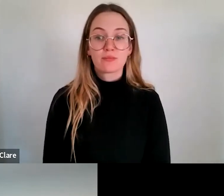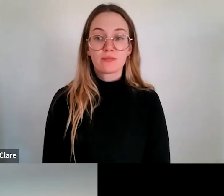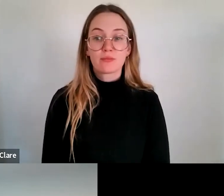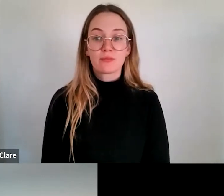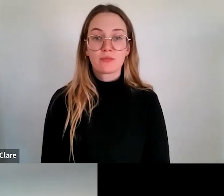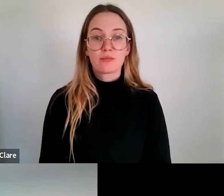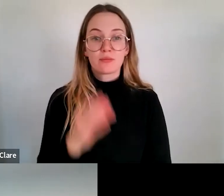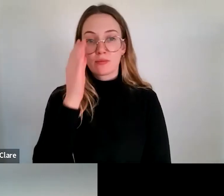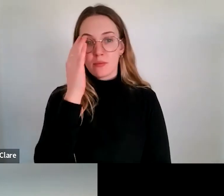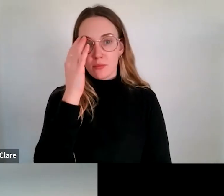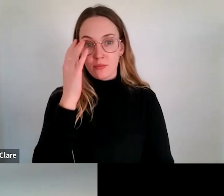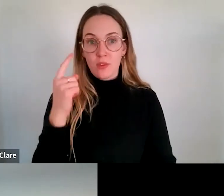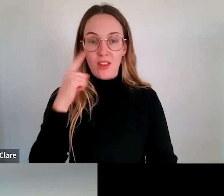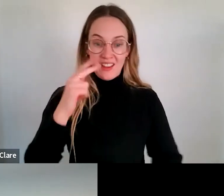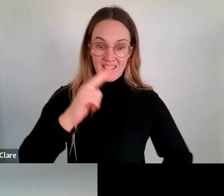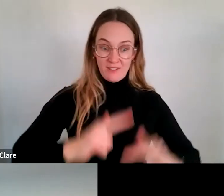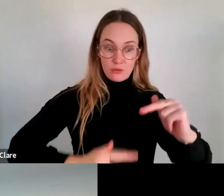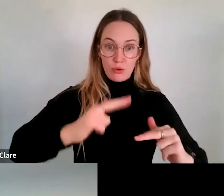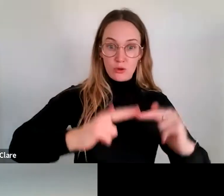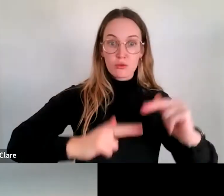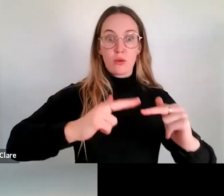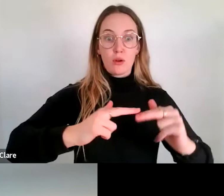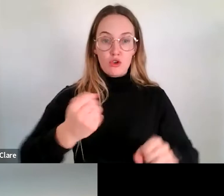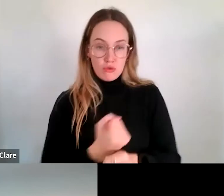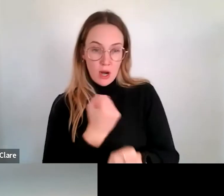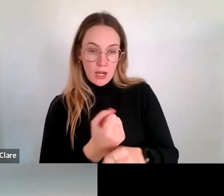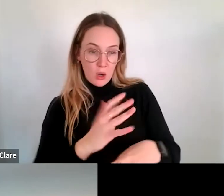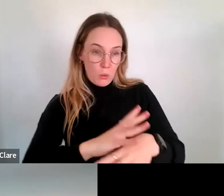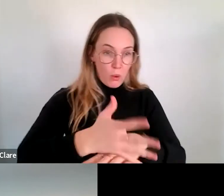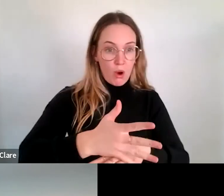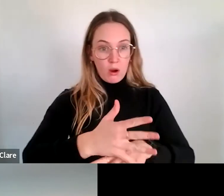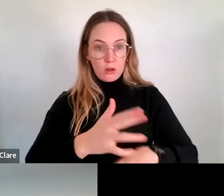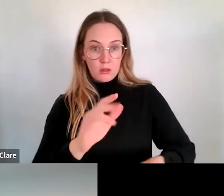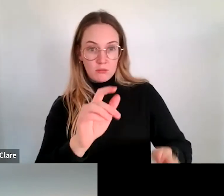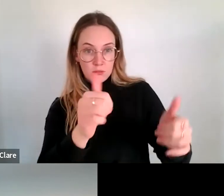infrastructure of making work, creating work, of training, those things are important.